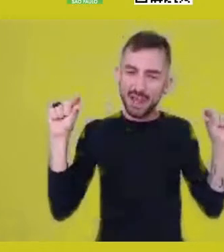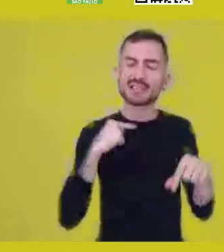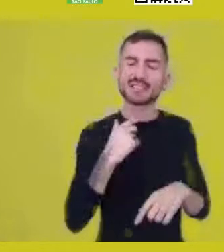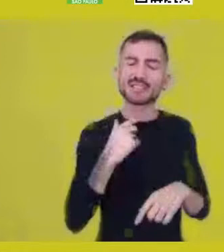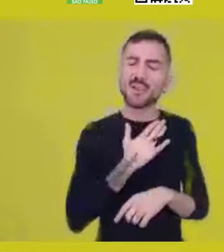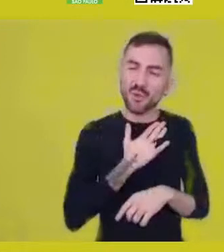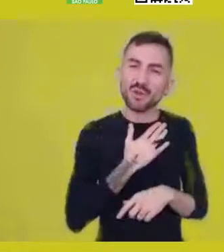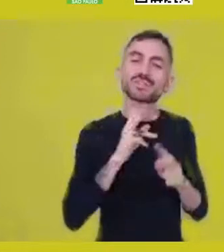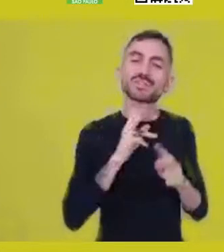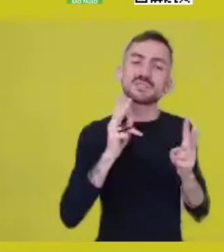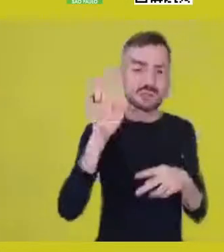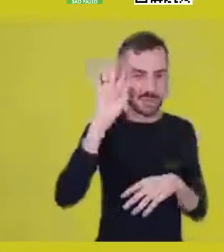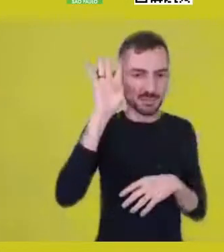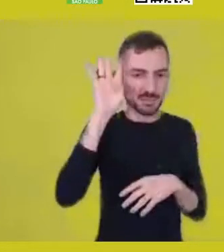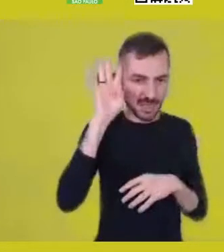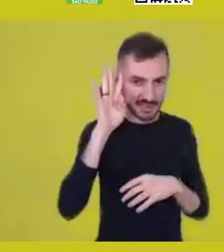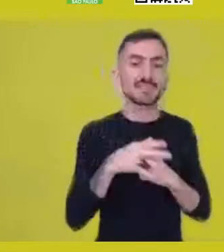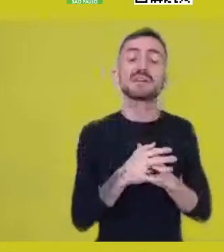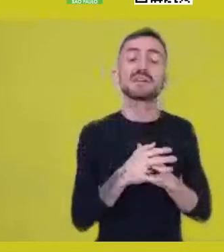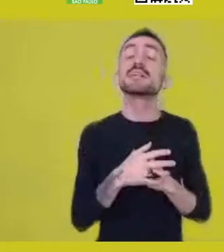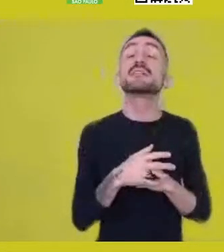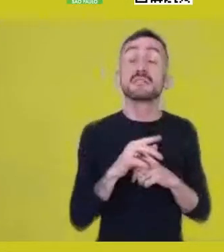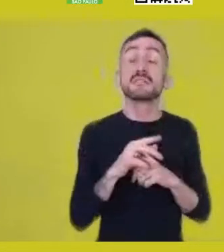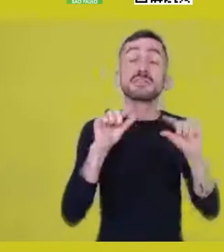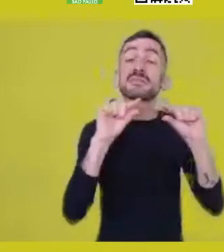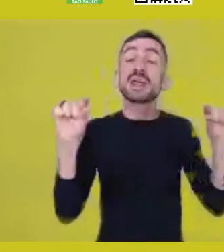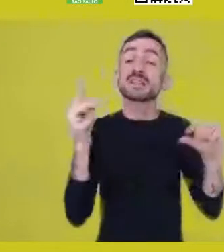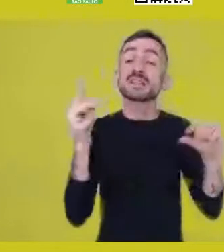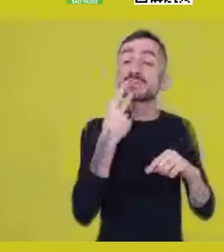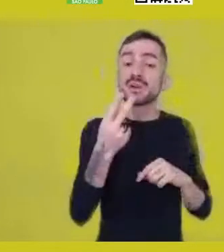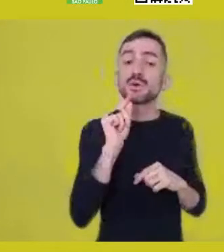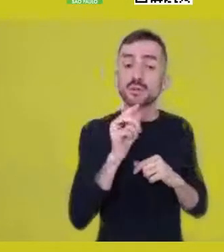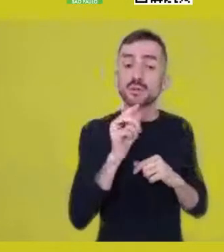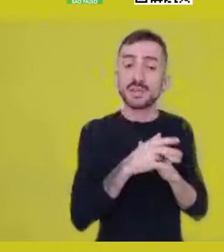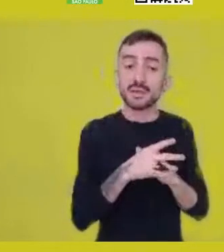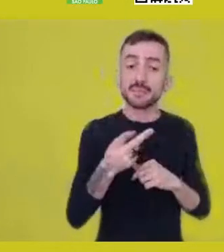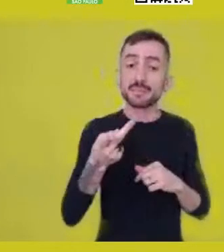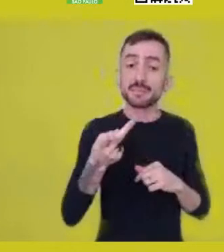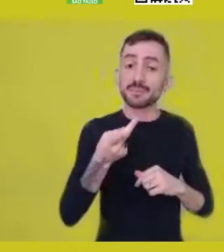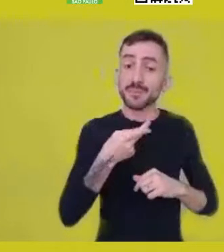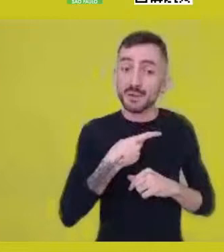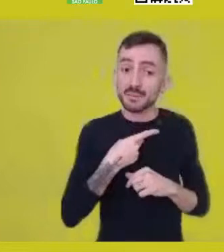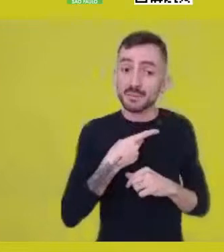Assata Shakur says, “No one will tell your own story, if that frees you.’